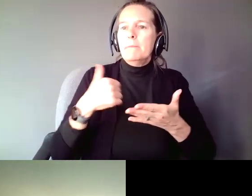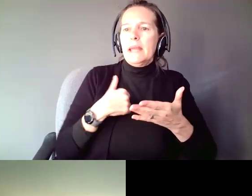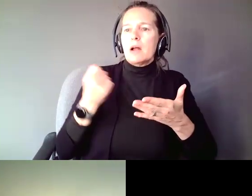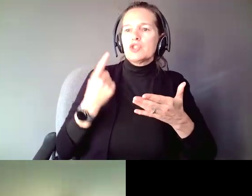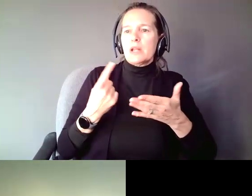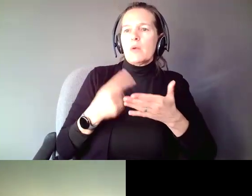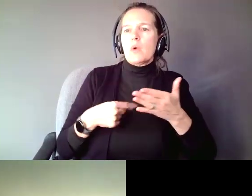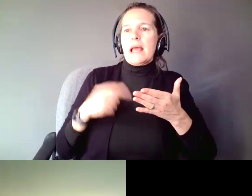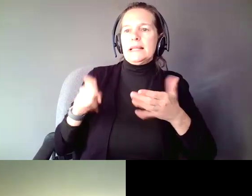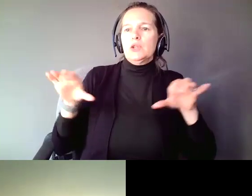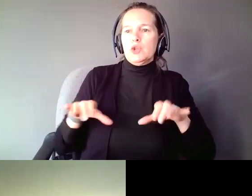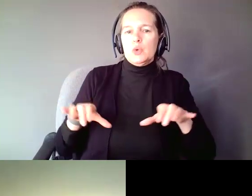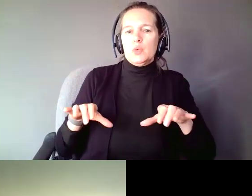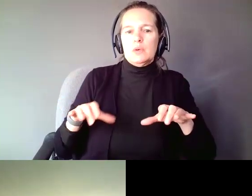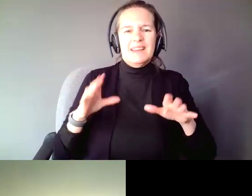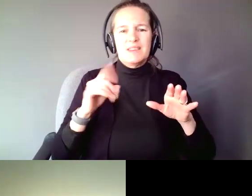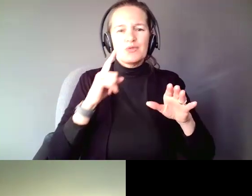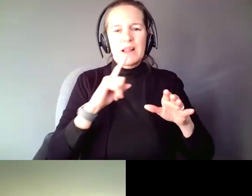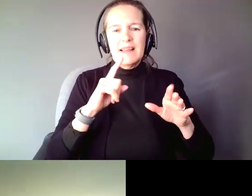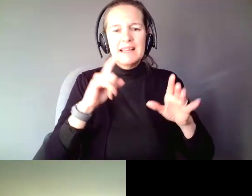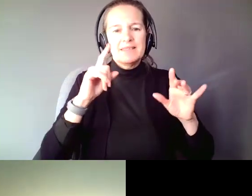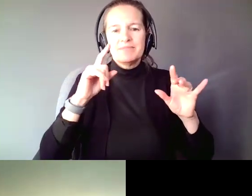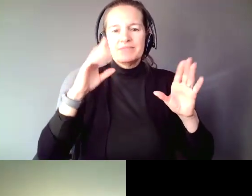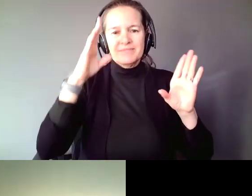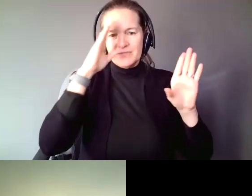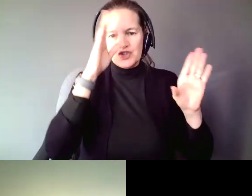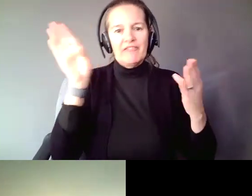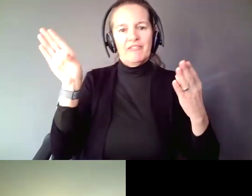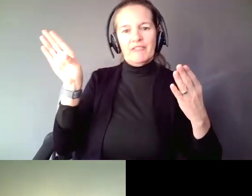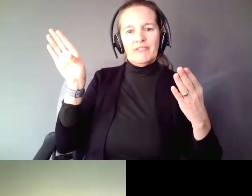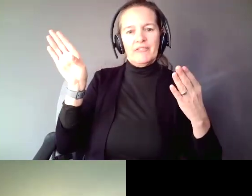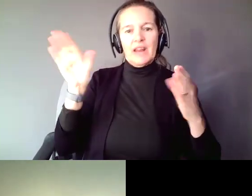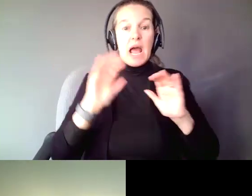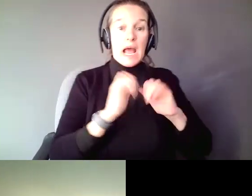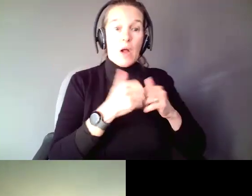It is an absolute paradigm shift from the way it has always been done, but it is the